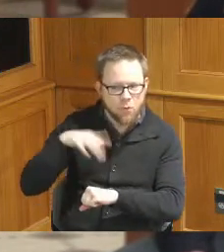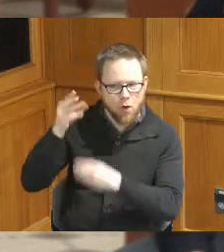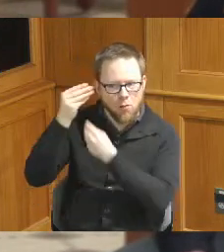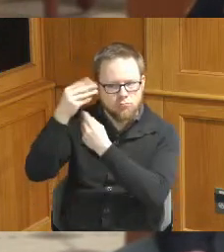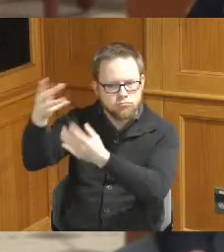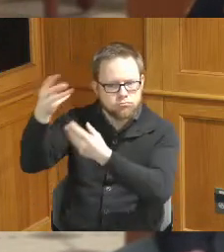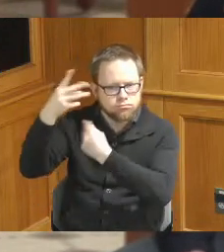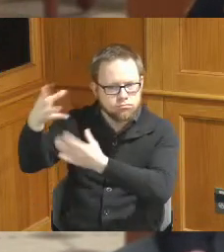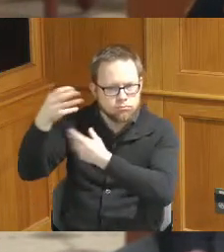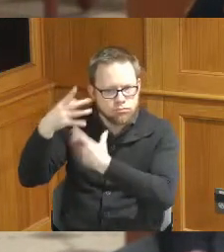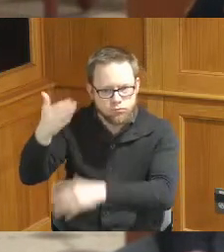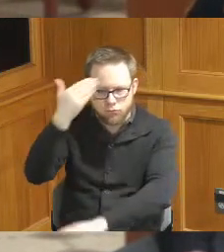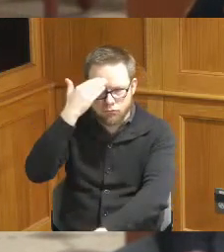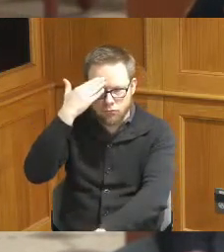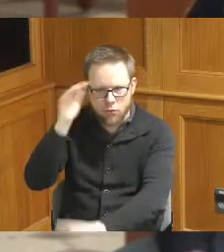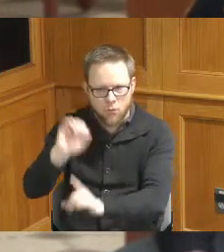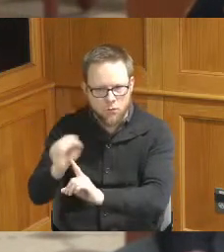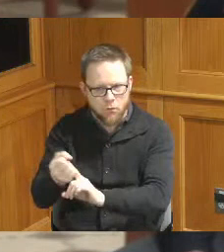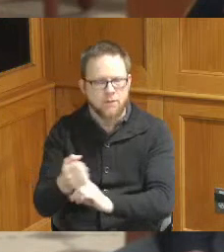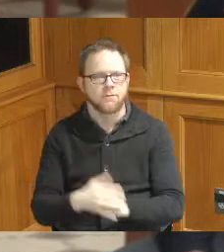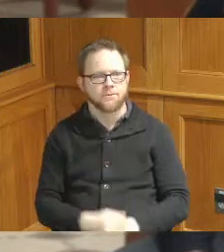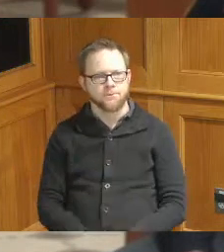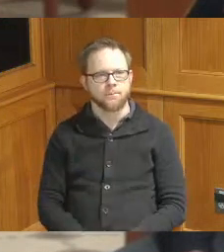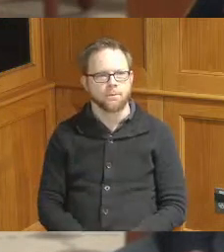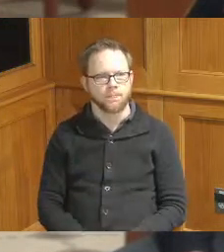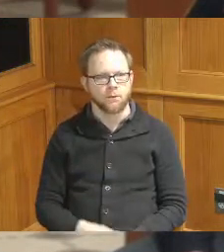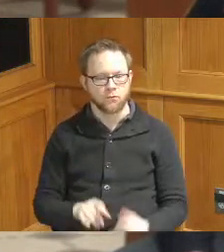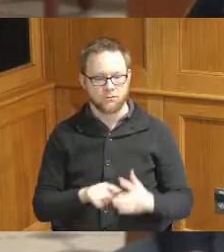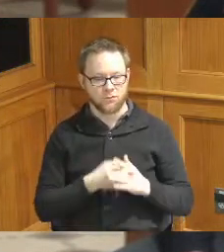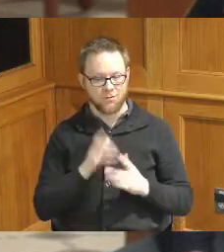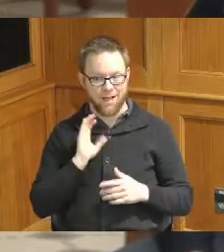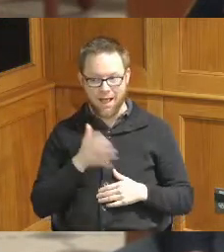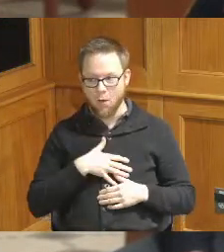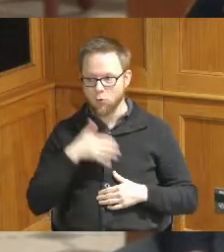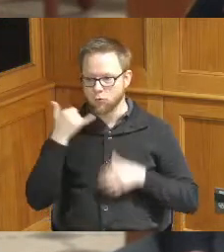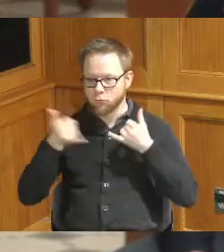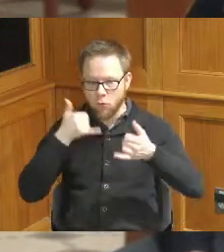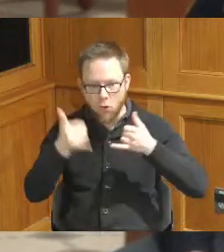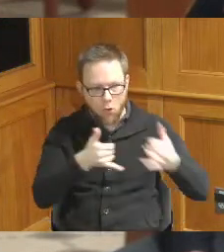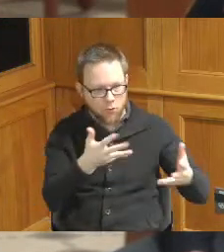the situation as you mentioned we also started our own round of calls just making sure everyone knew